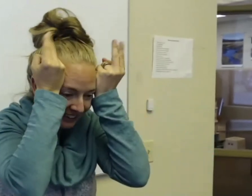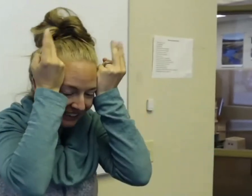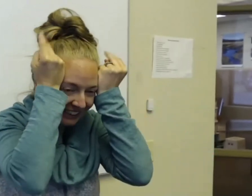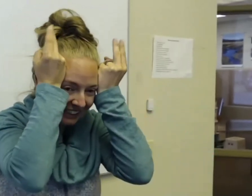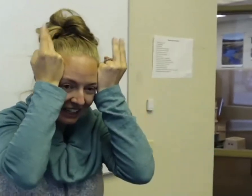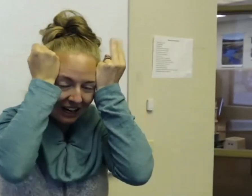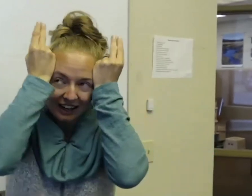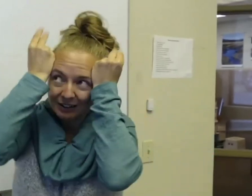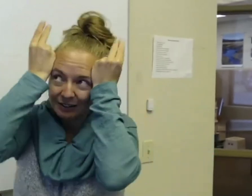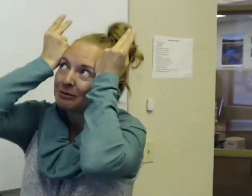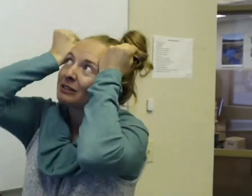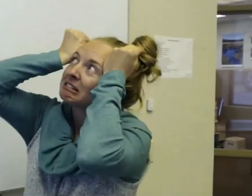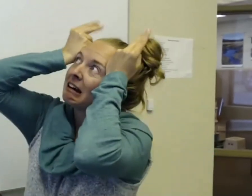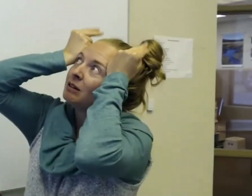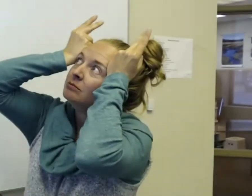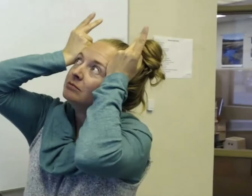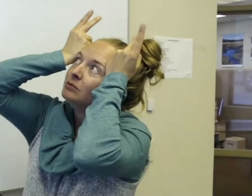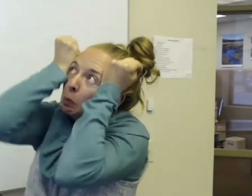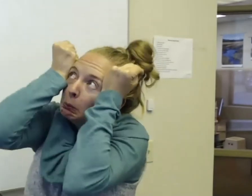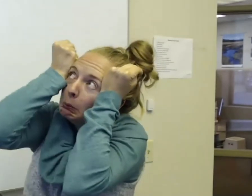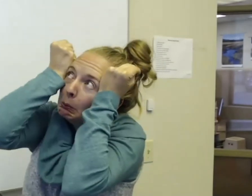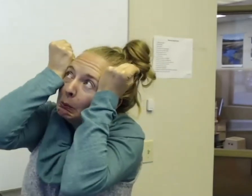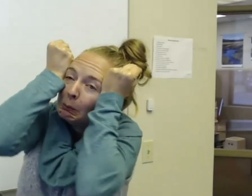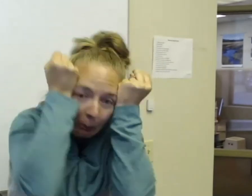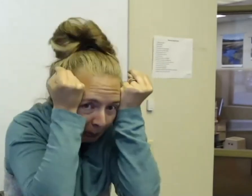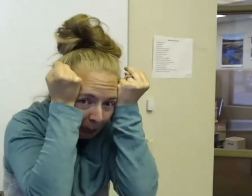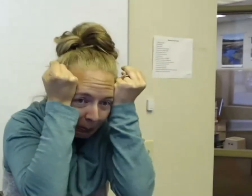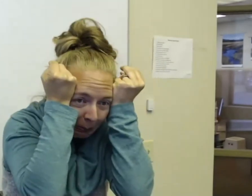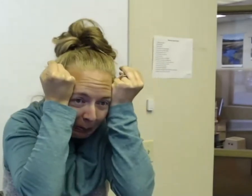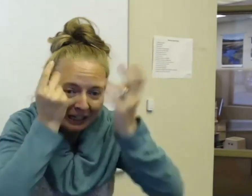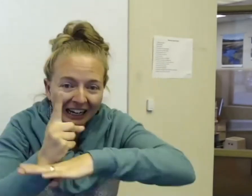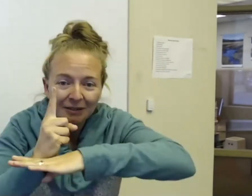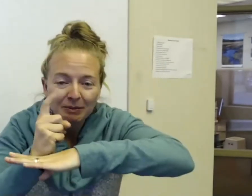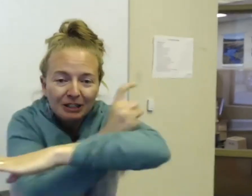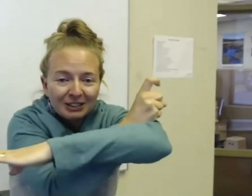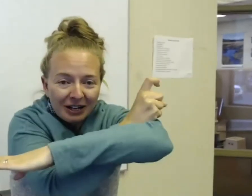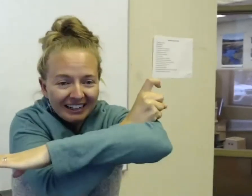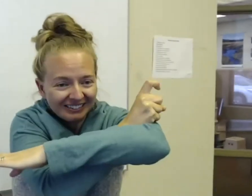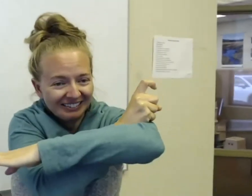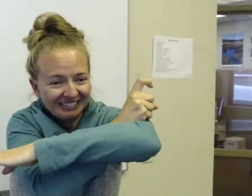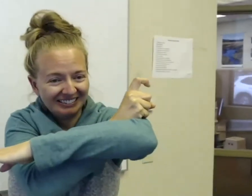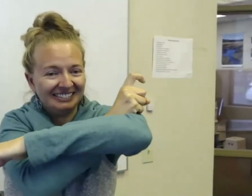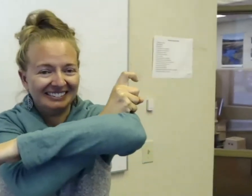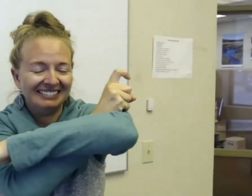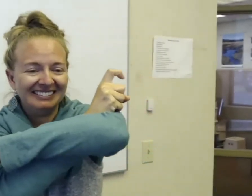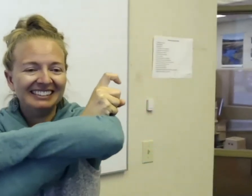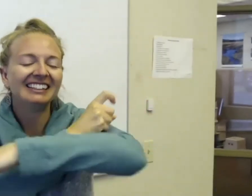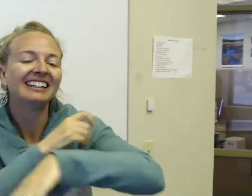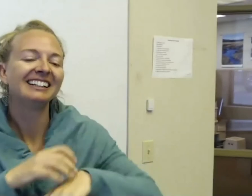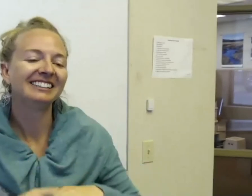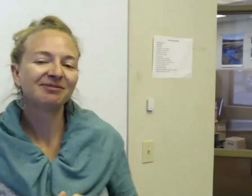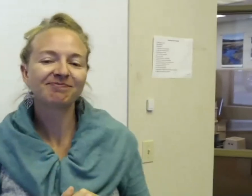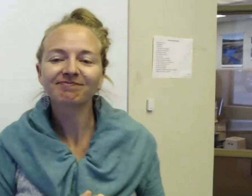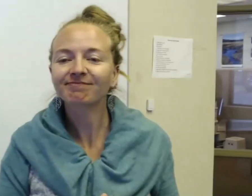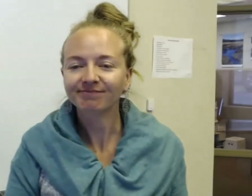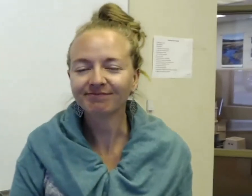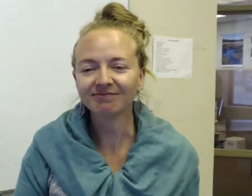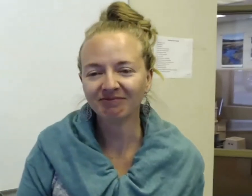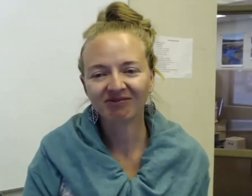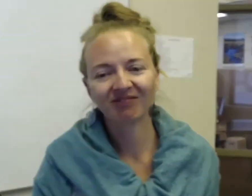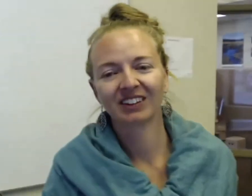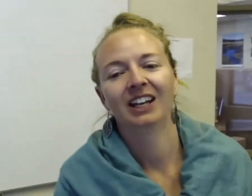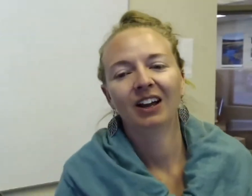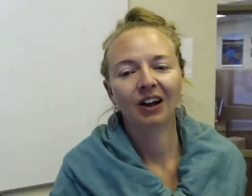And the rabbit looks up. And he runs away.